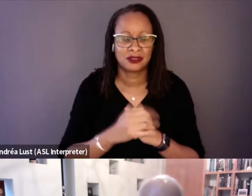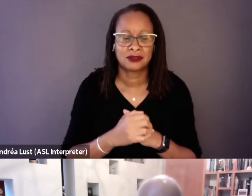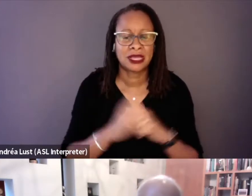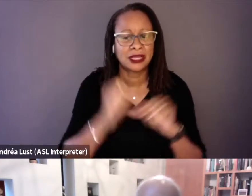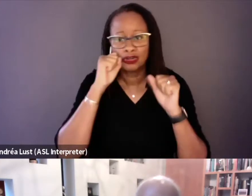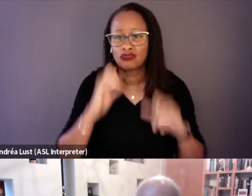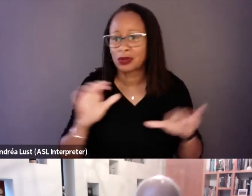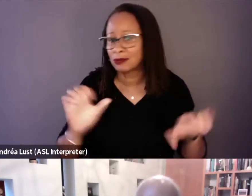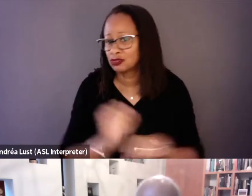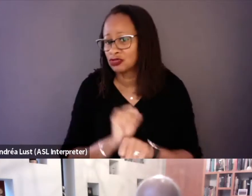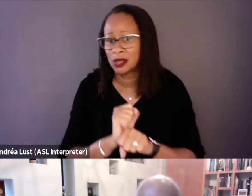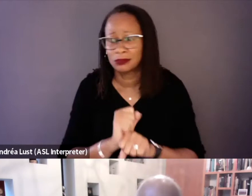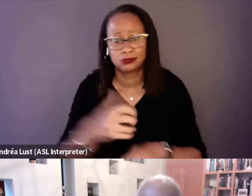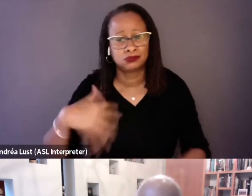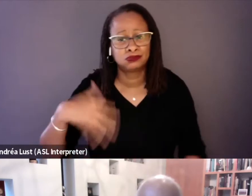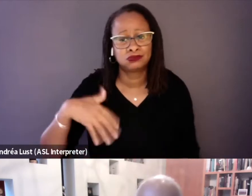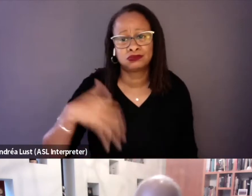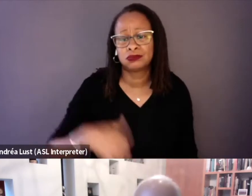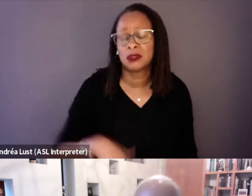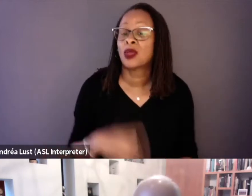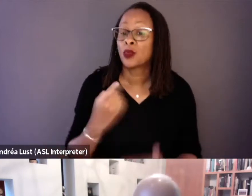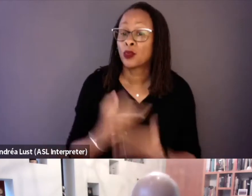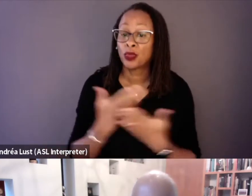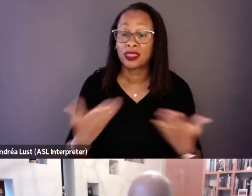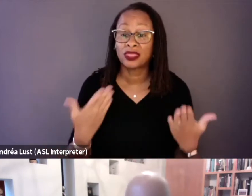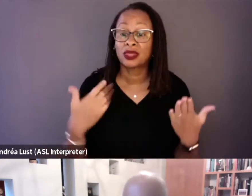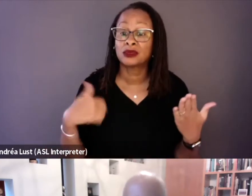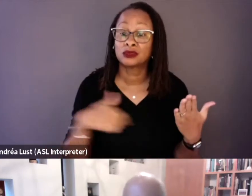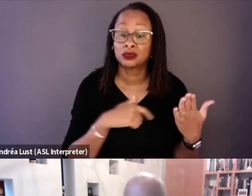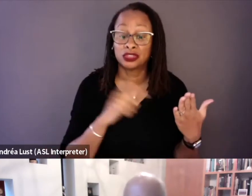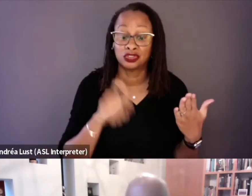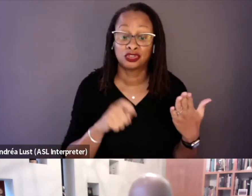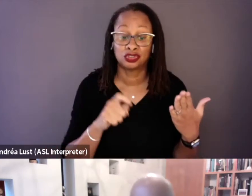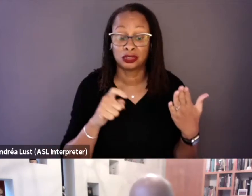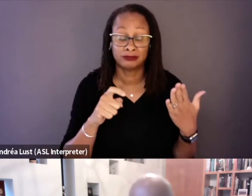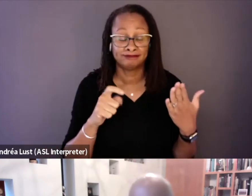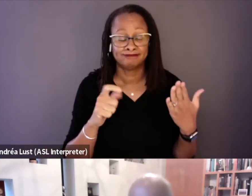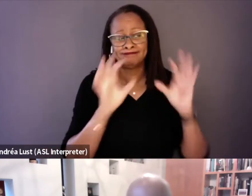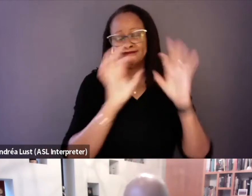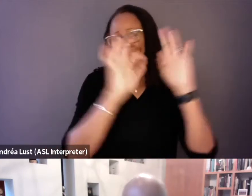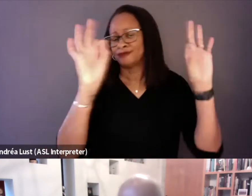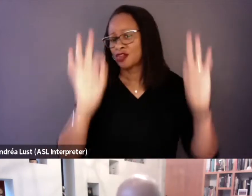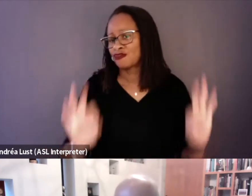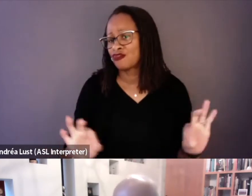I mean, one thing that we should frame this whole thing by as we talk is that the whole film